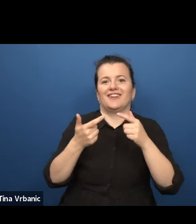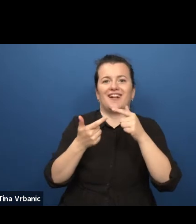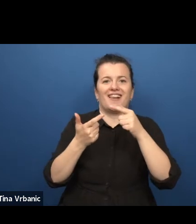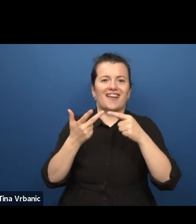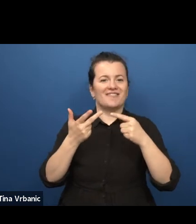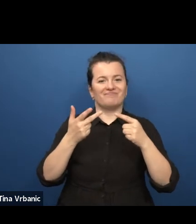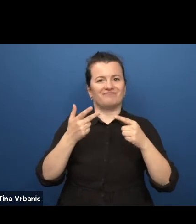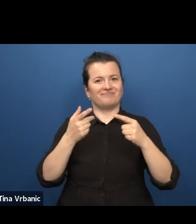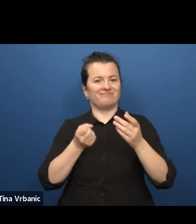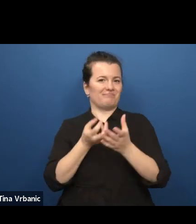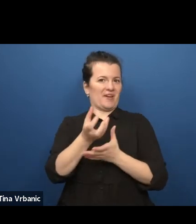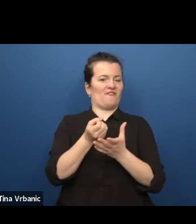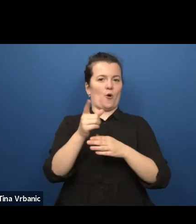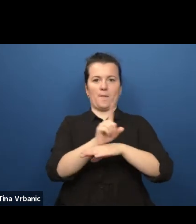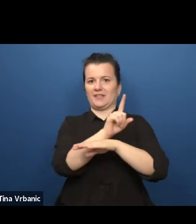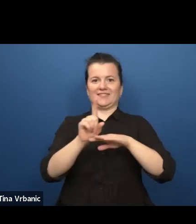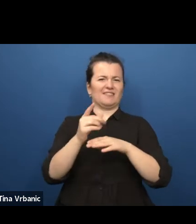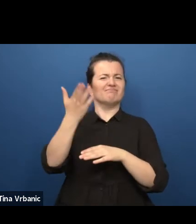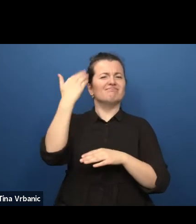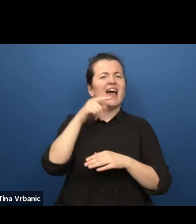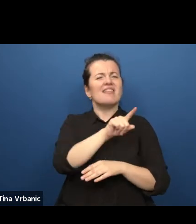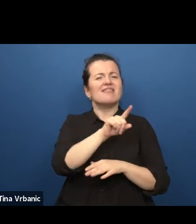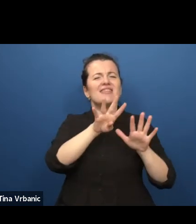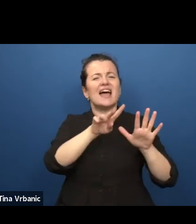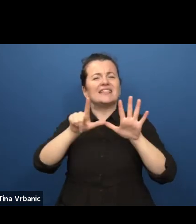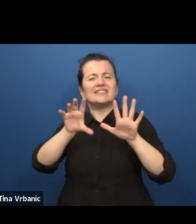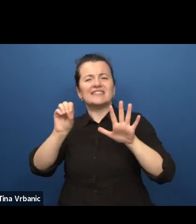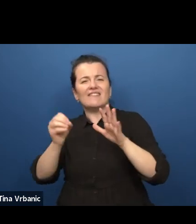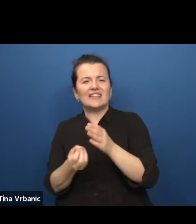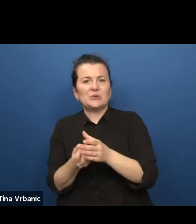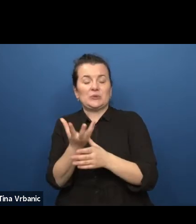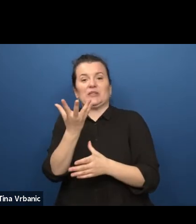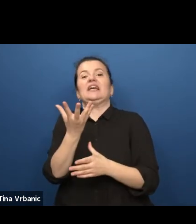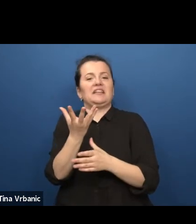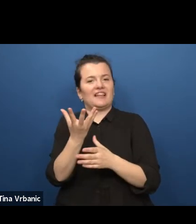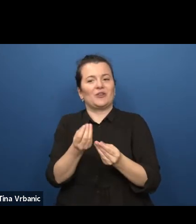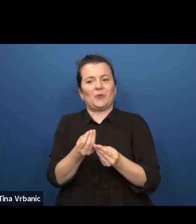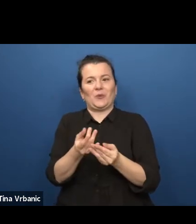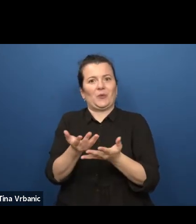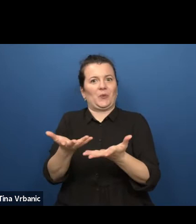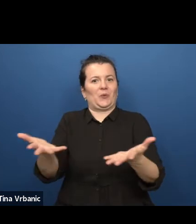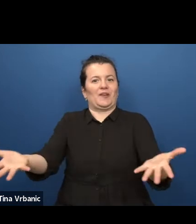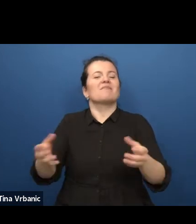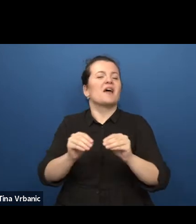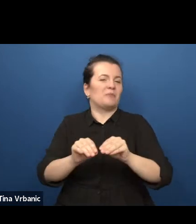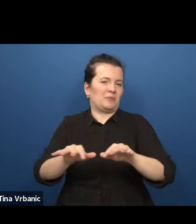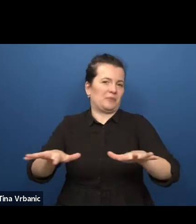to reach out to new audiences. The classroom place by Dutch authors